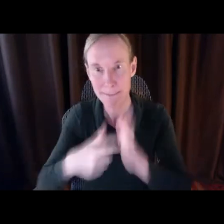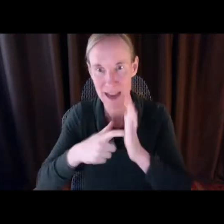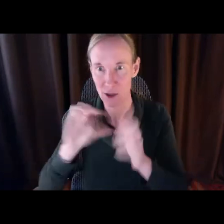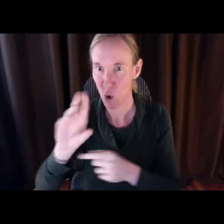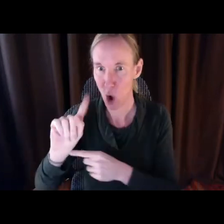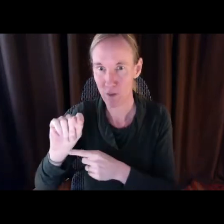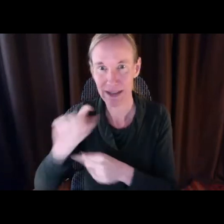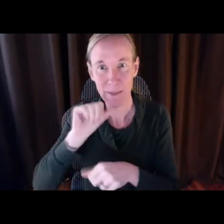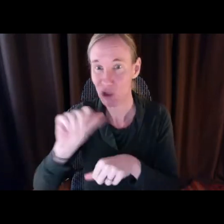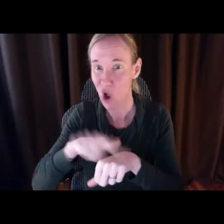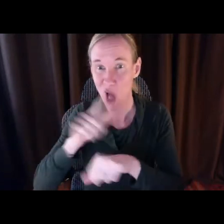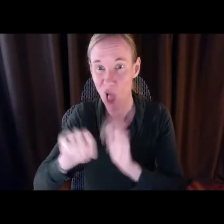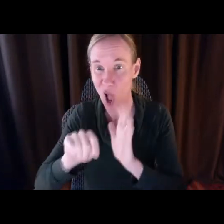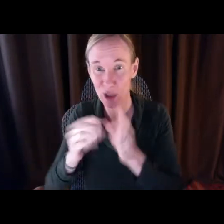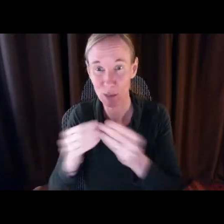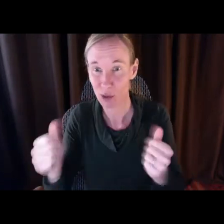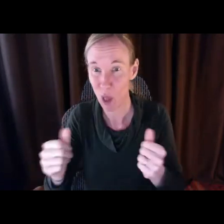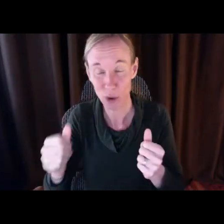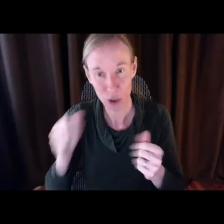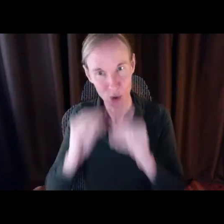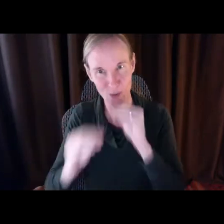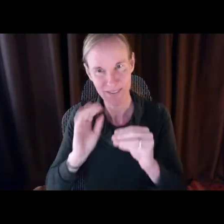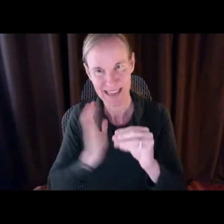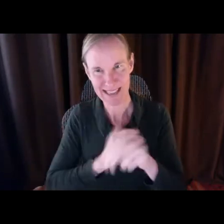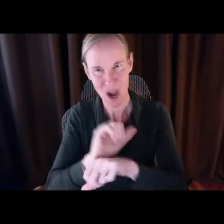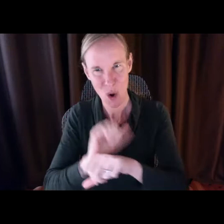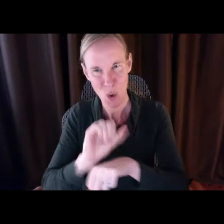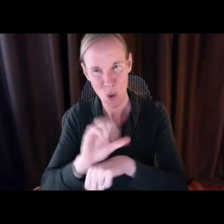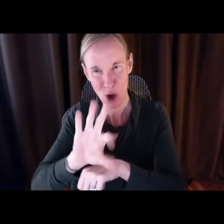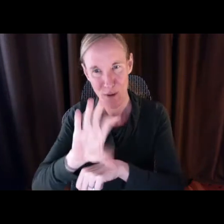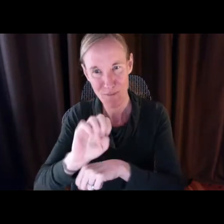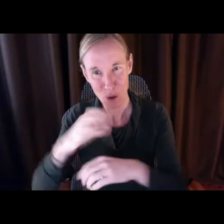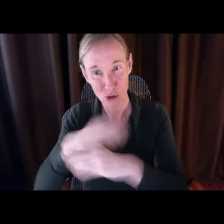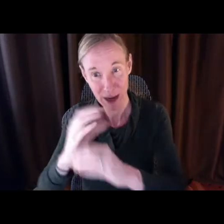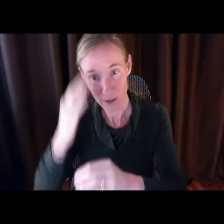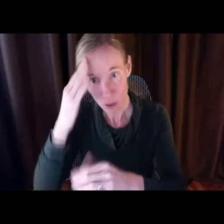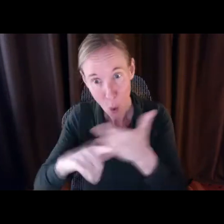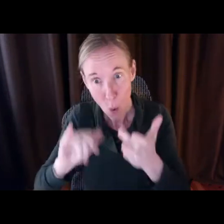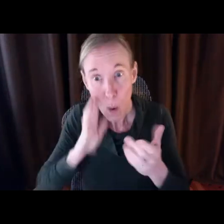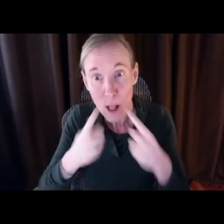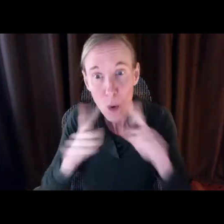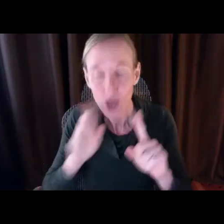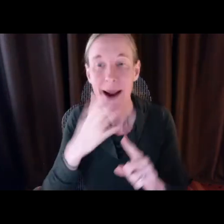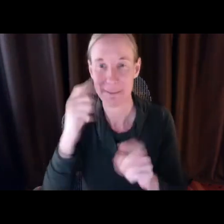additional investments to they can continue to grow.